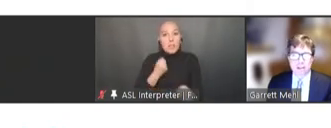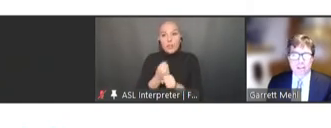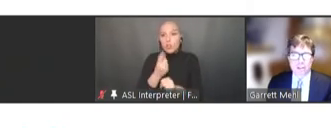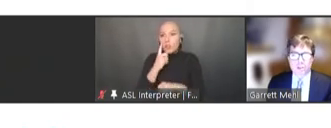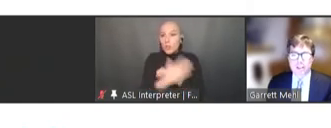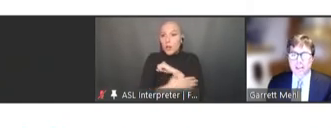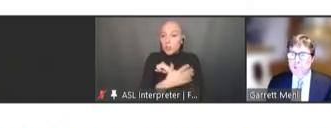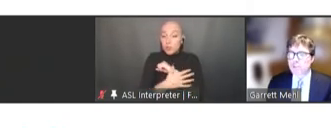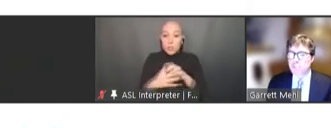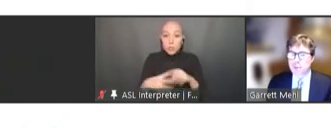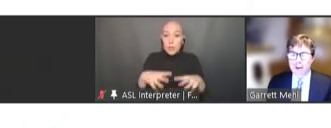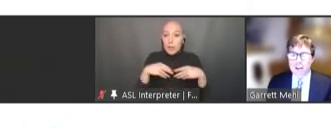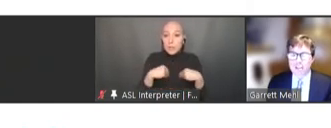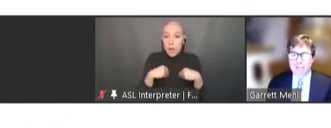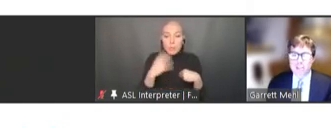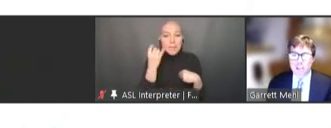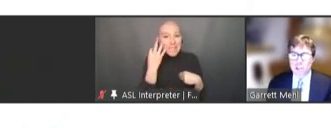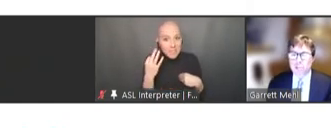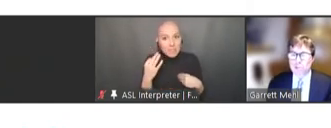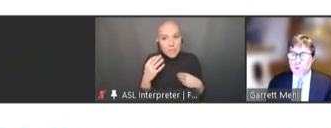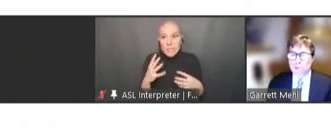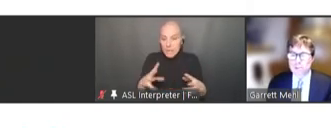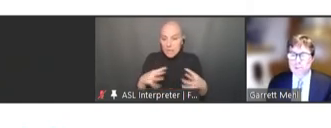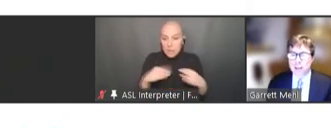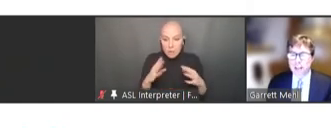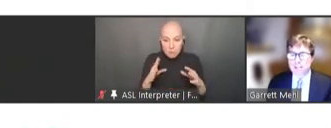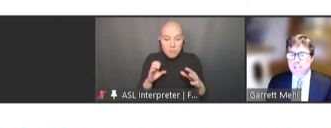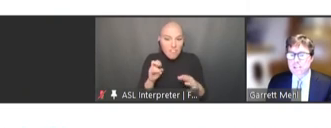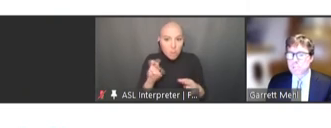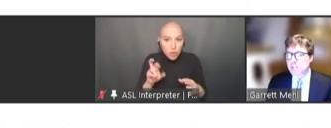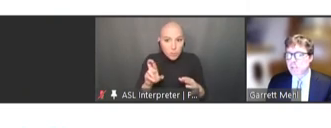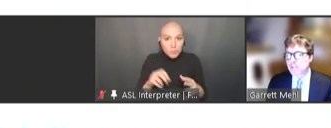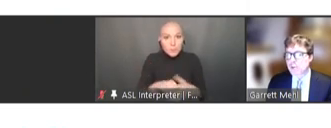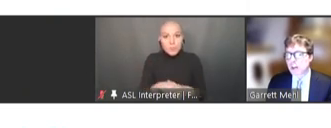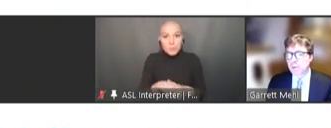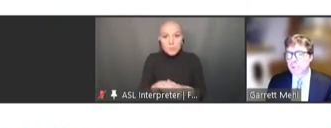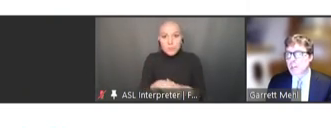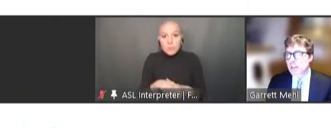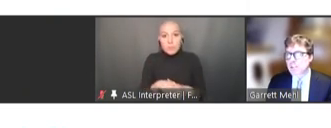The translation from narrative to digital tools and systems is fraught with challenges